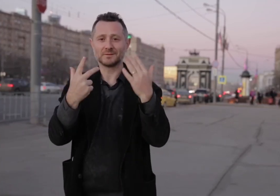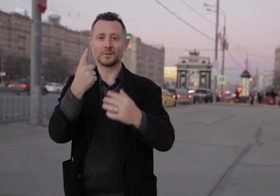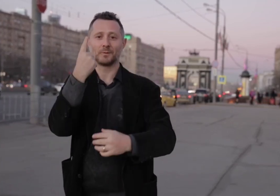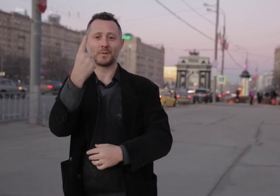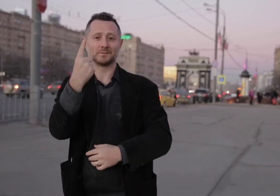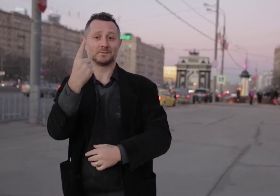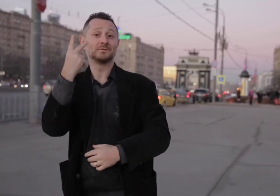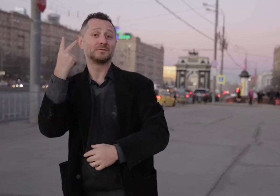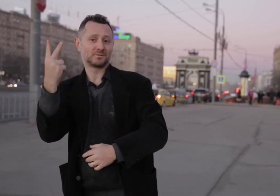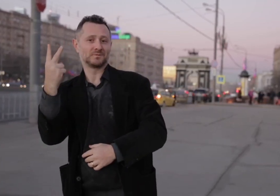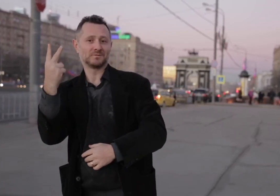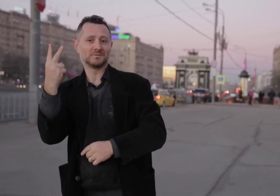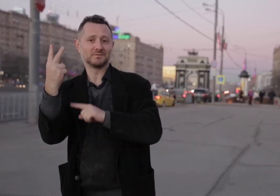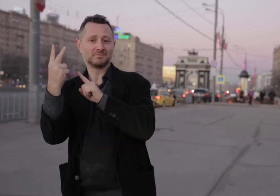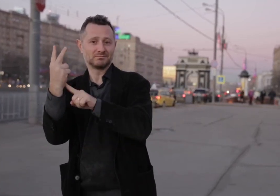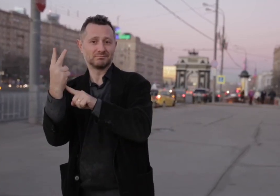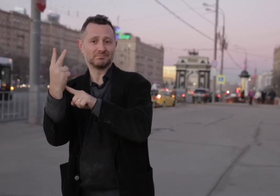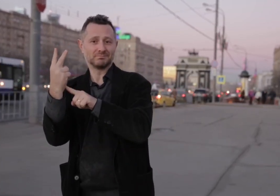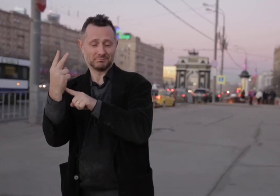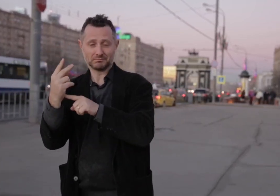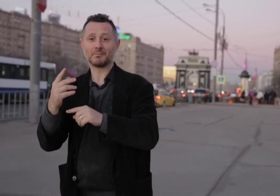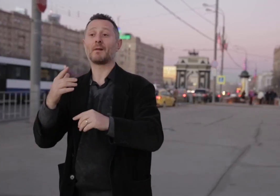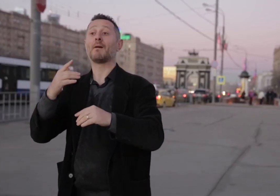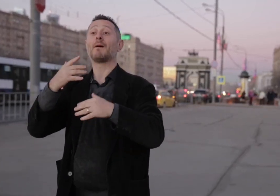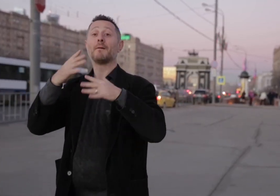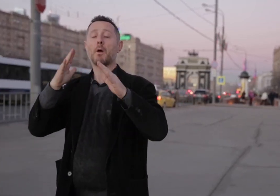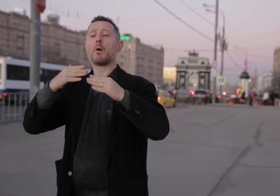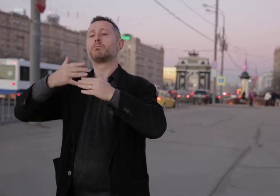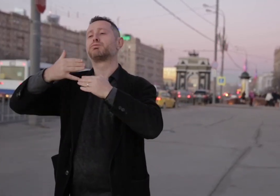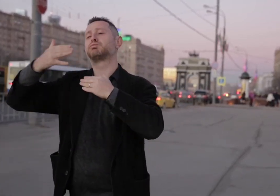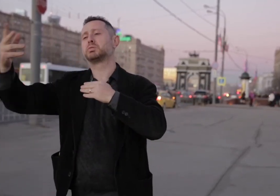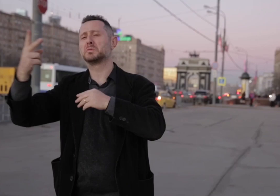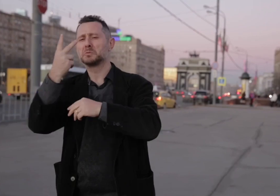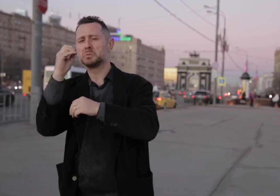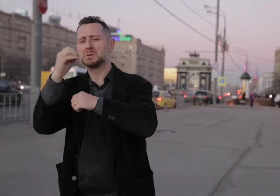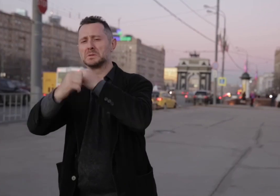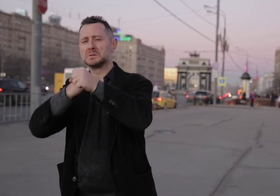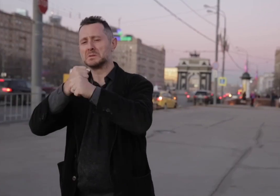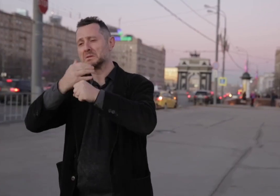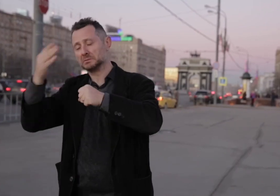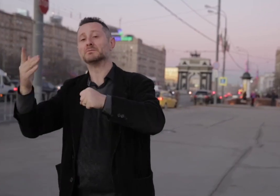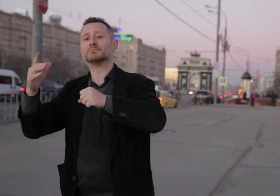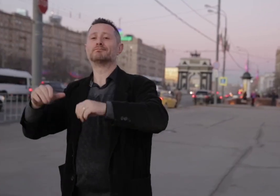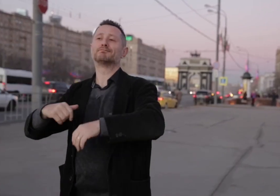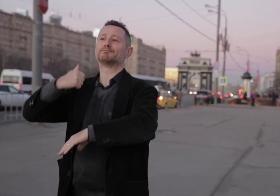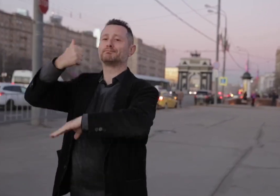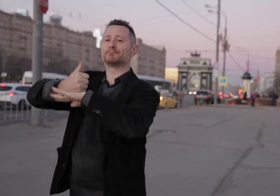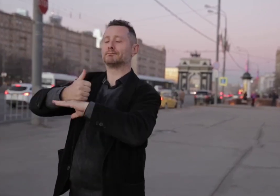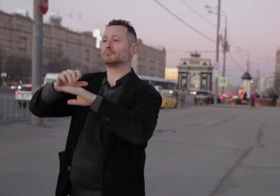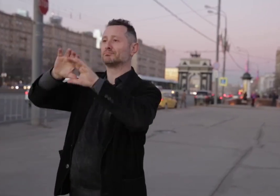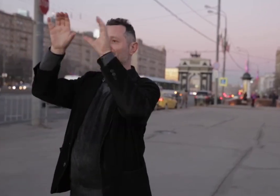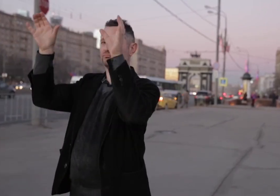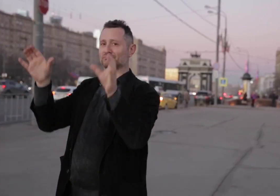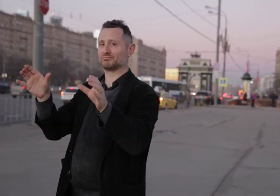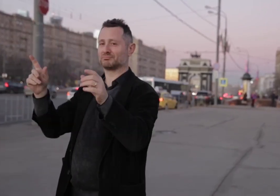to Poland and the rest of Europe, meaning the Russians won. They decided to honor Russia’s